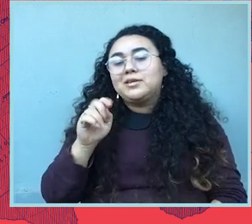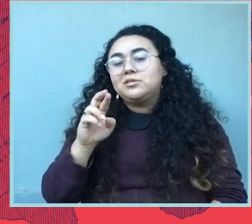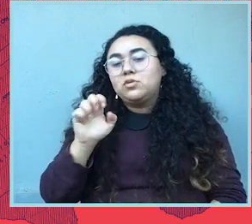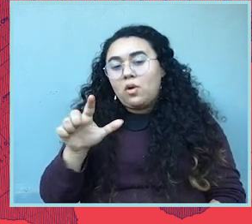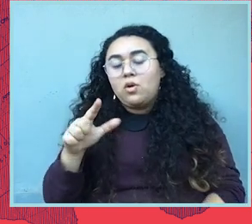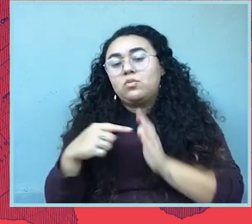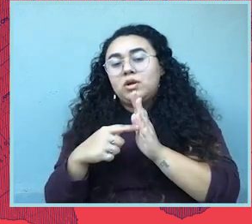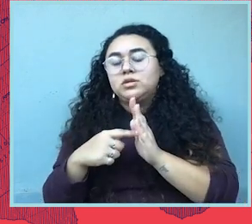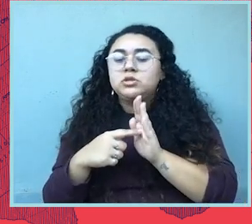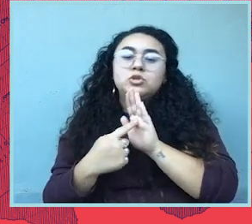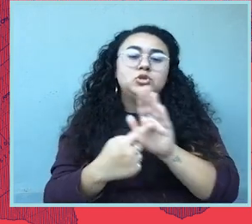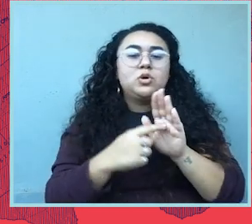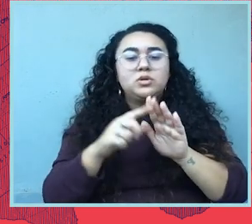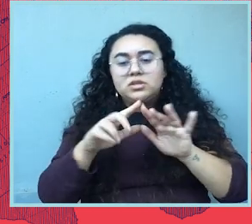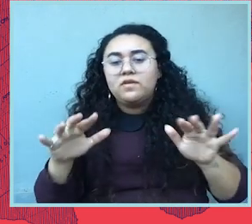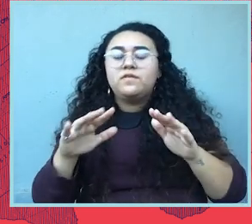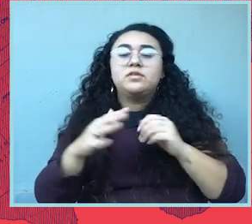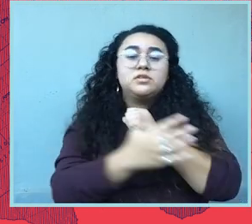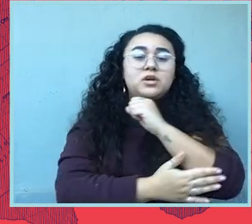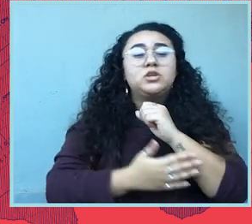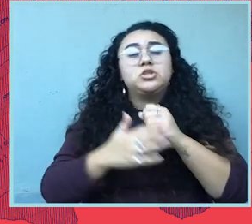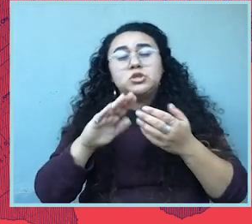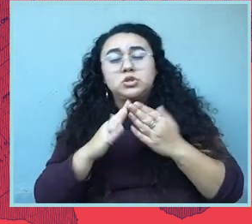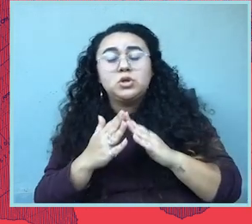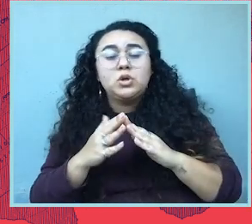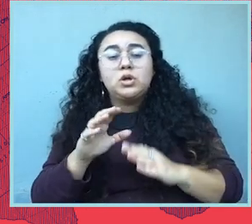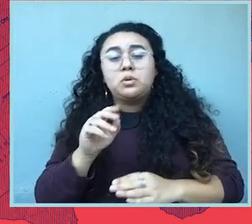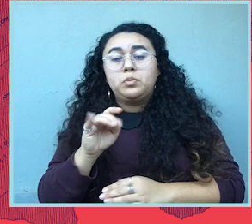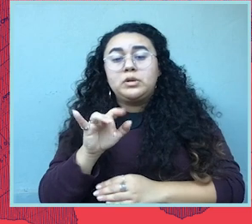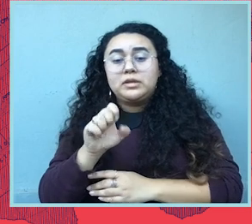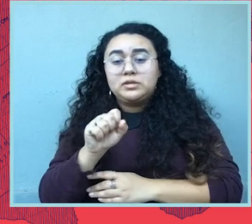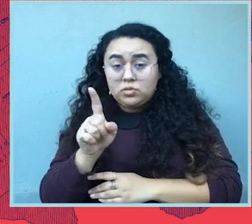diversity of this country, the diversity of the communities that you live in and ultimately